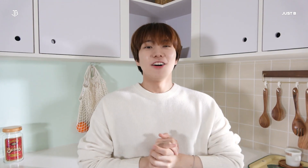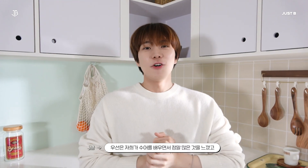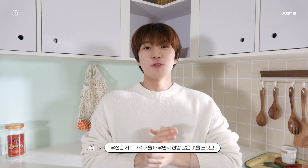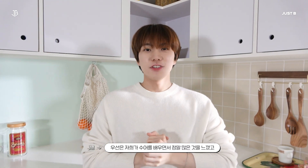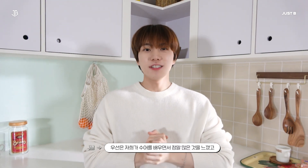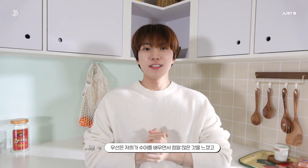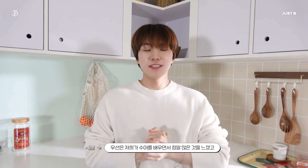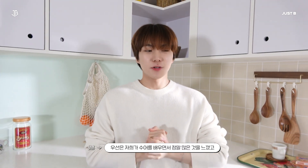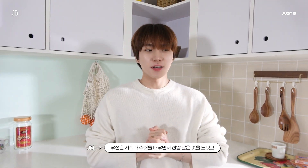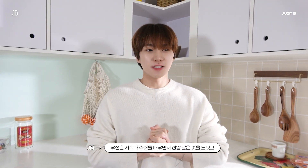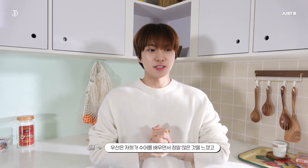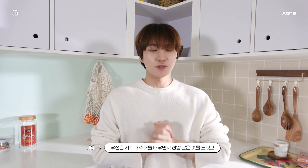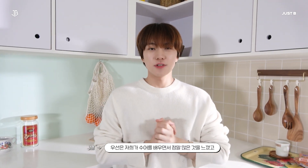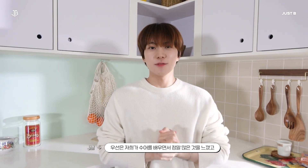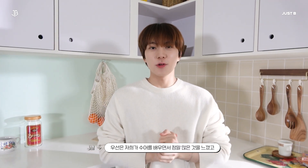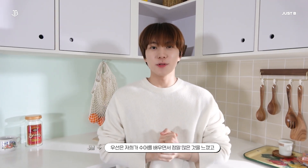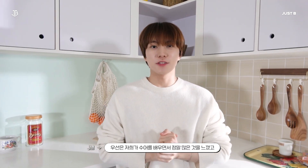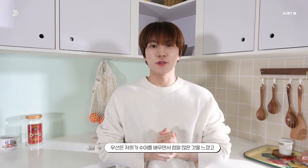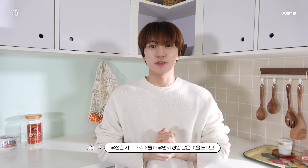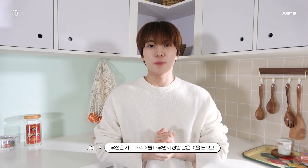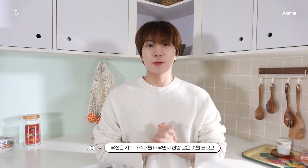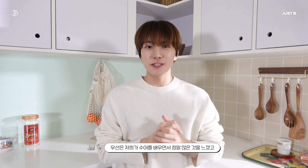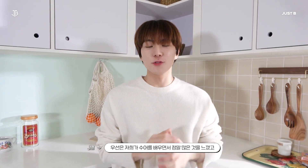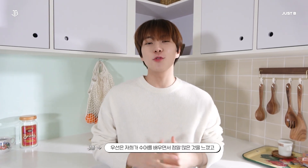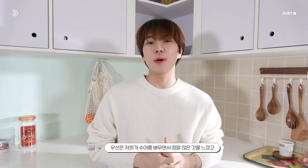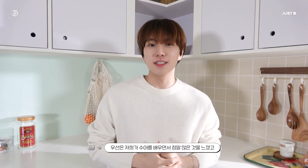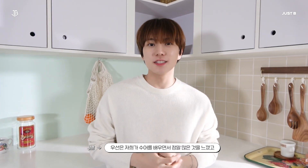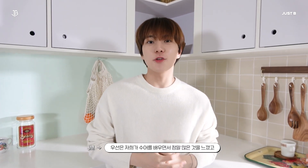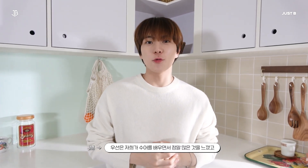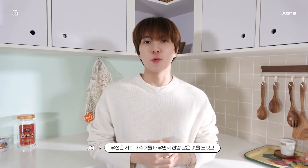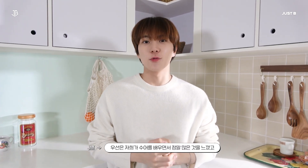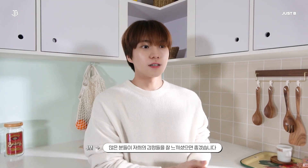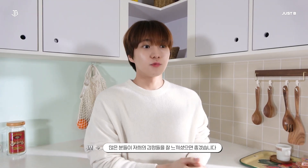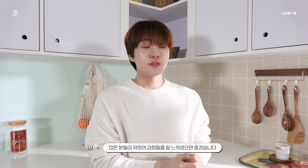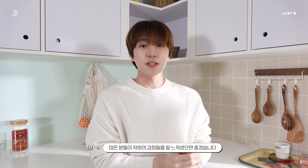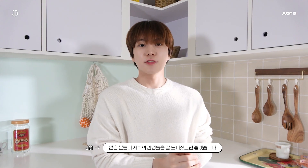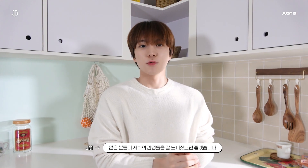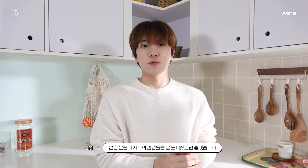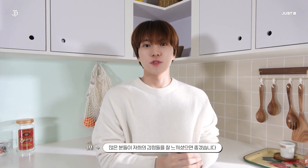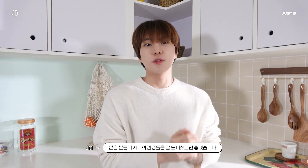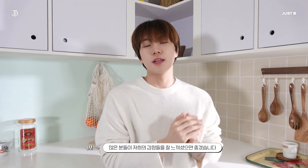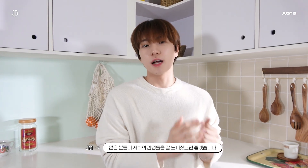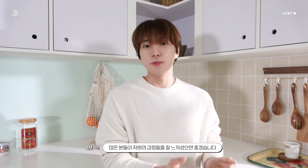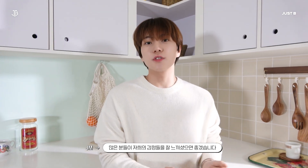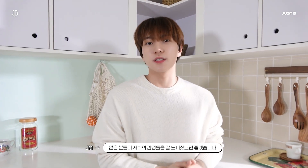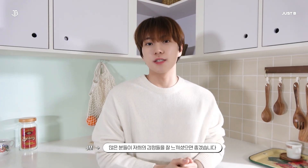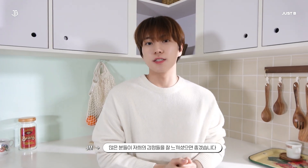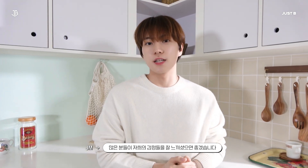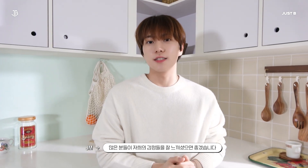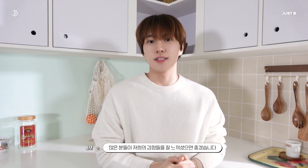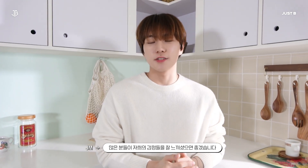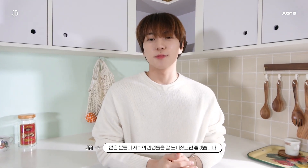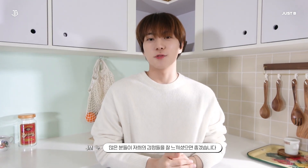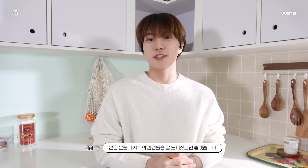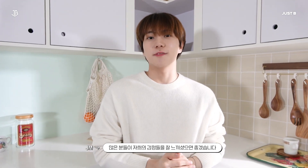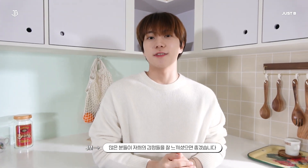We've learned a lot while learning sign language I hope that our emotions will reach as many people as possible